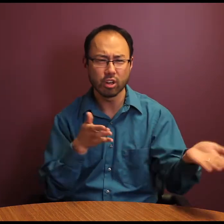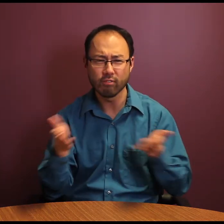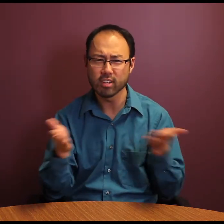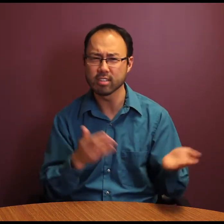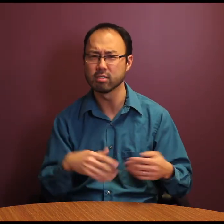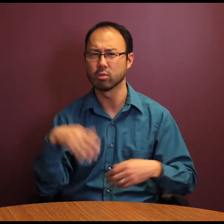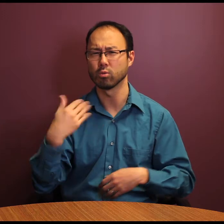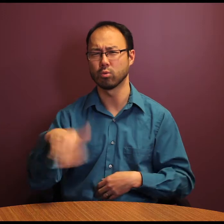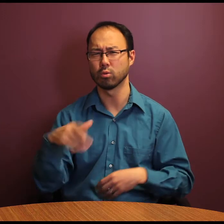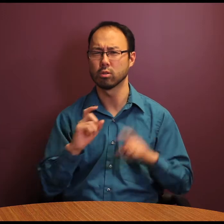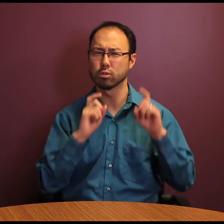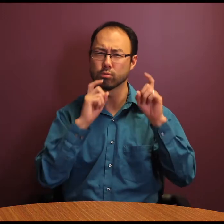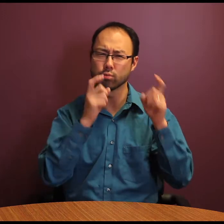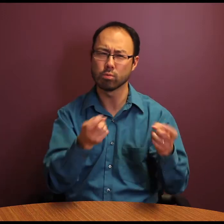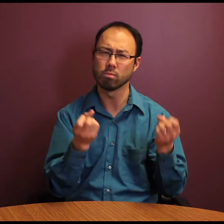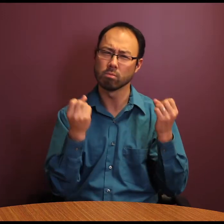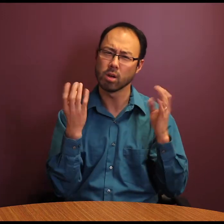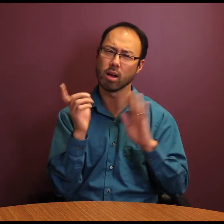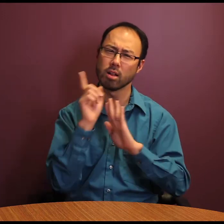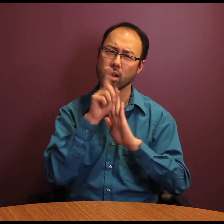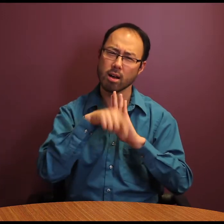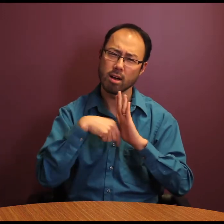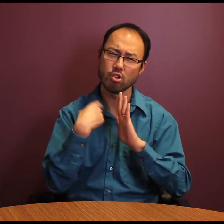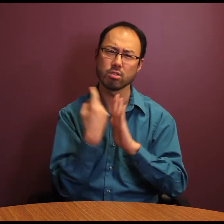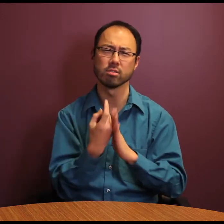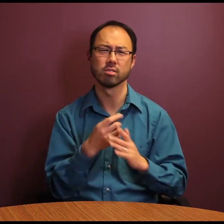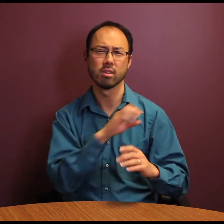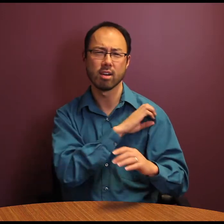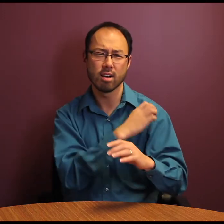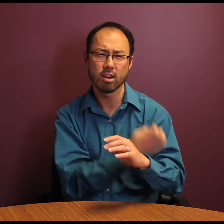Congratulations to Nancy Eaton in recognition of exemplary